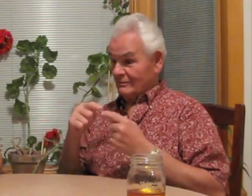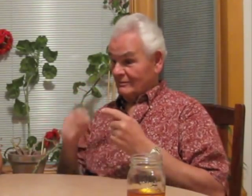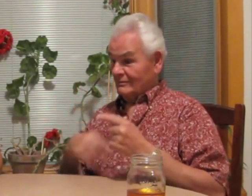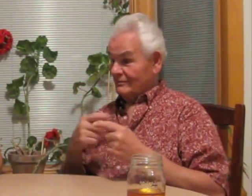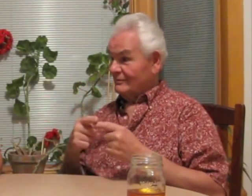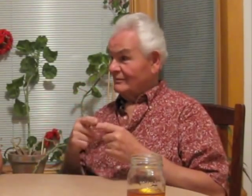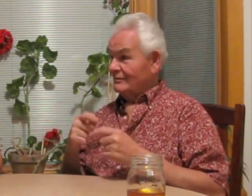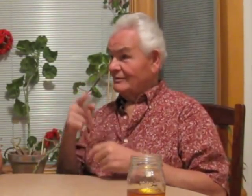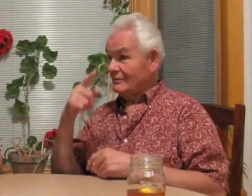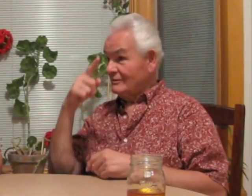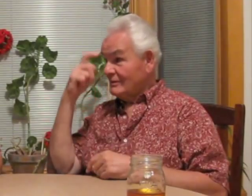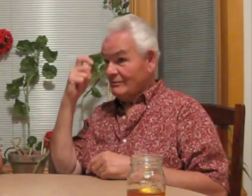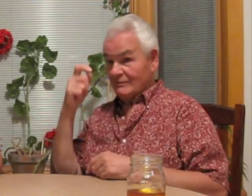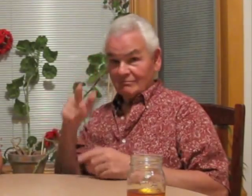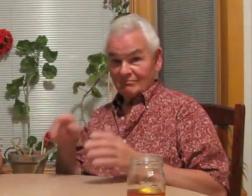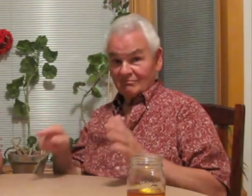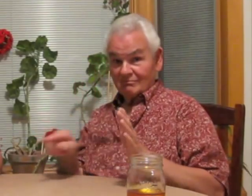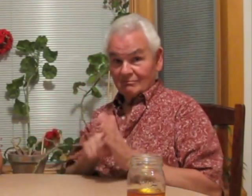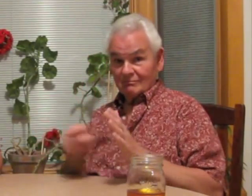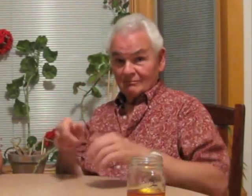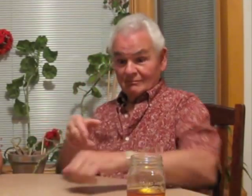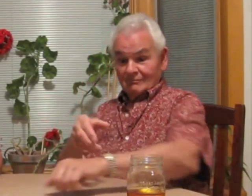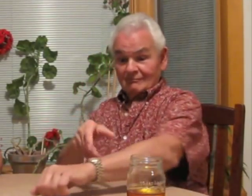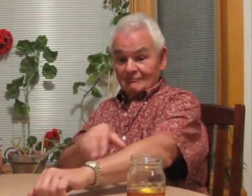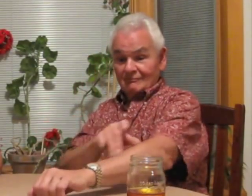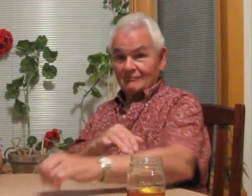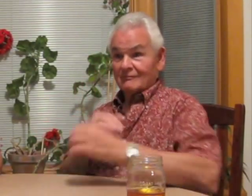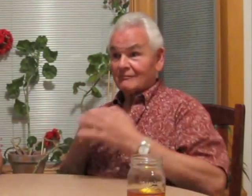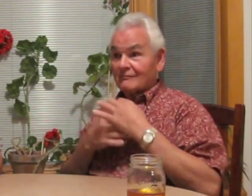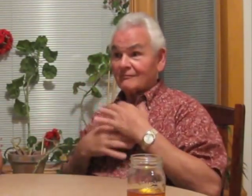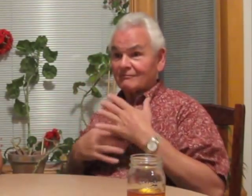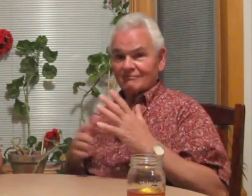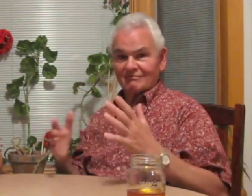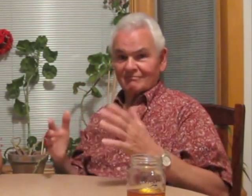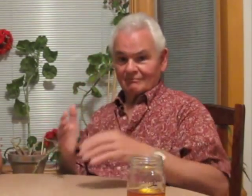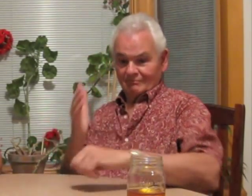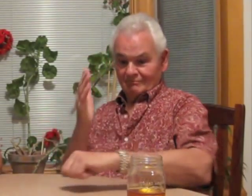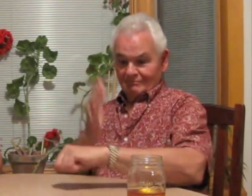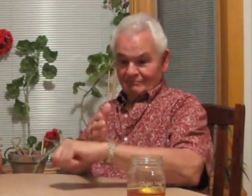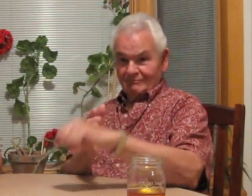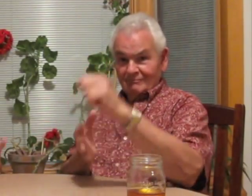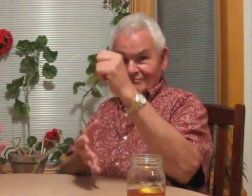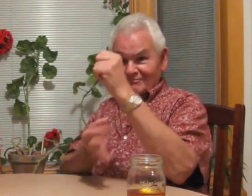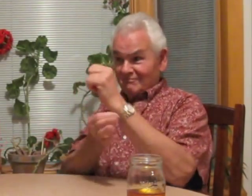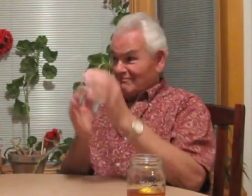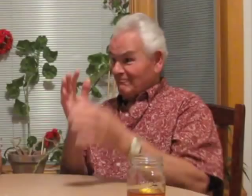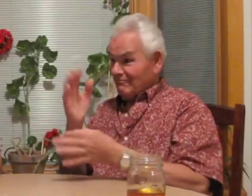Even during the summer, we were not allowed to roll up our sleeves and must keep the collar shirt button closed even the cuffs.